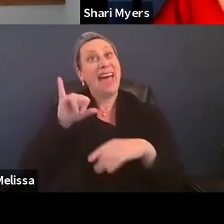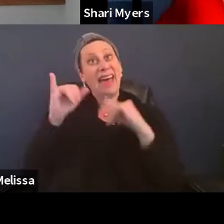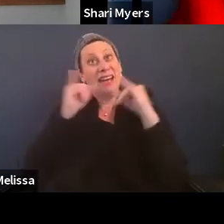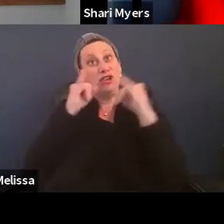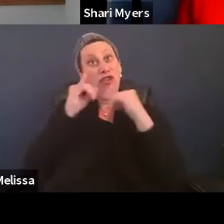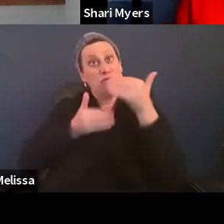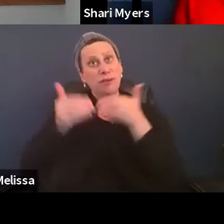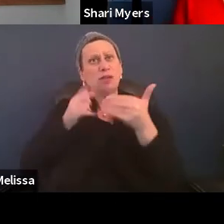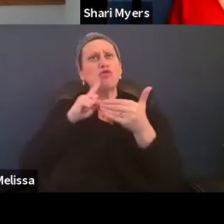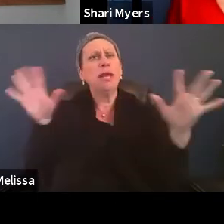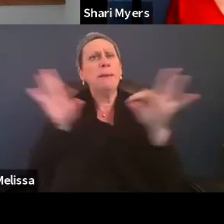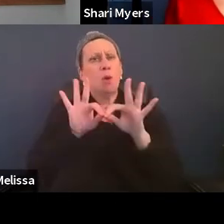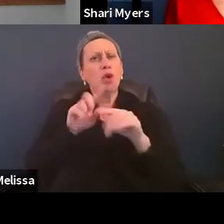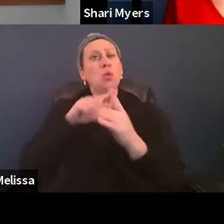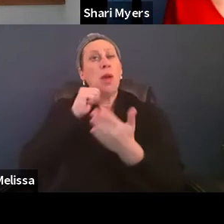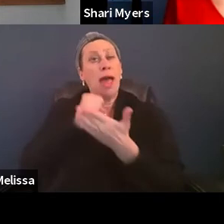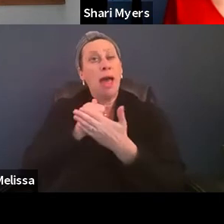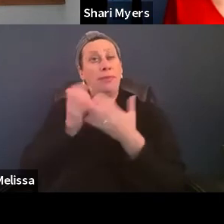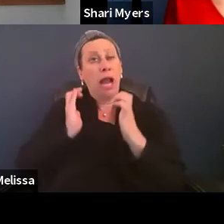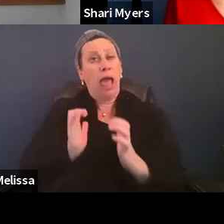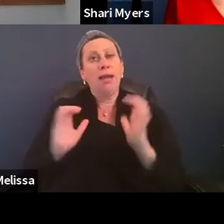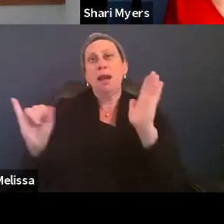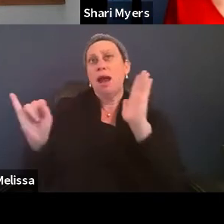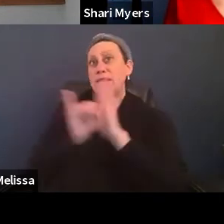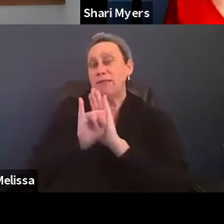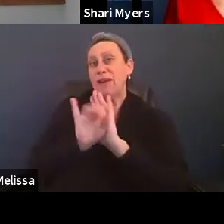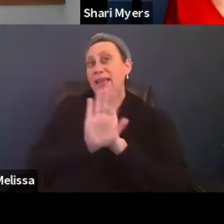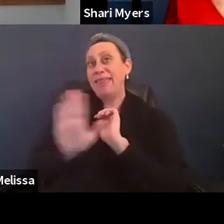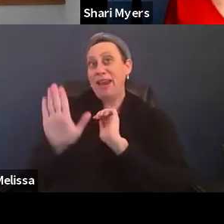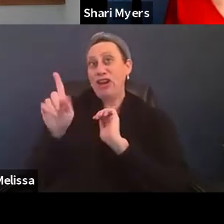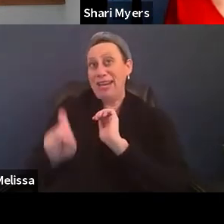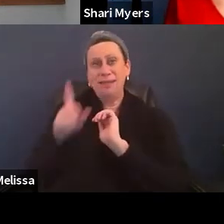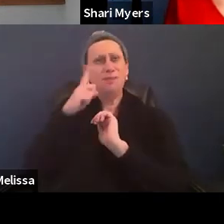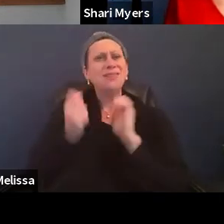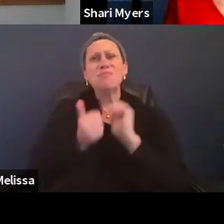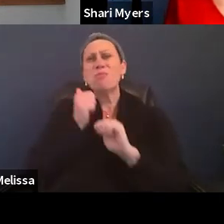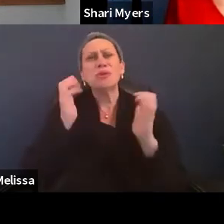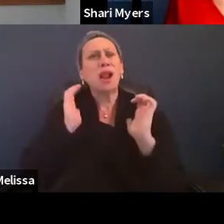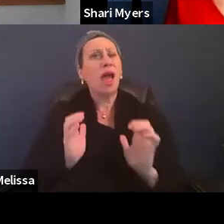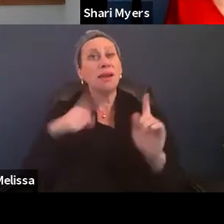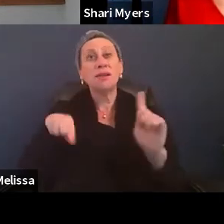to really assist the client, to identify their needs because most clients, when they come to a shelter